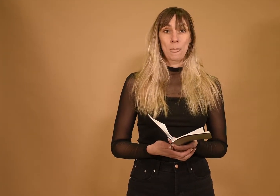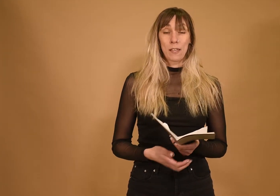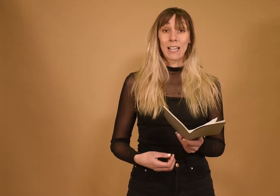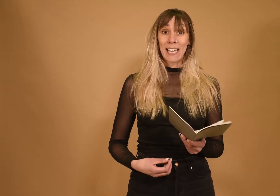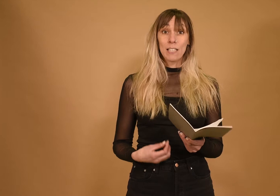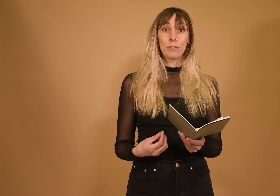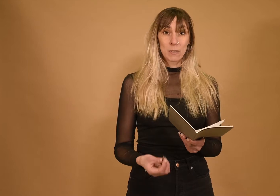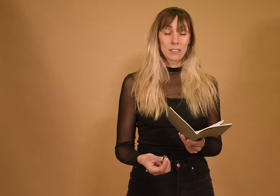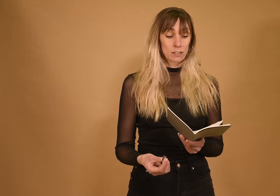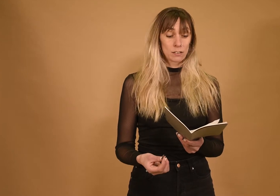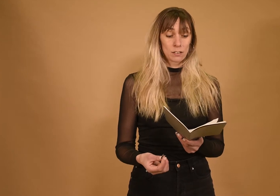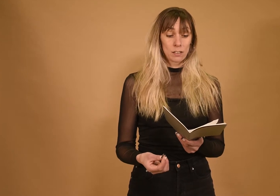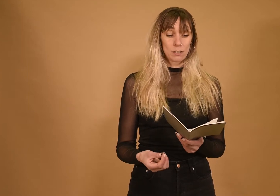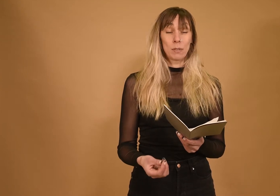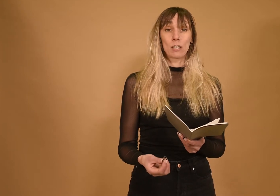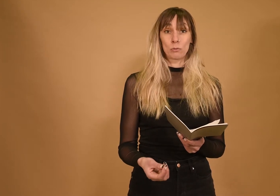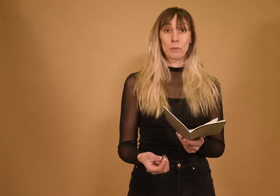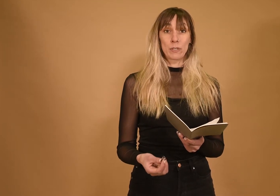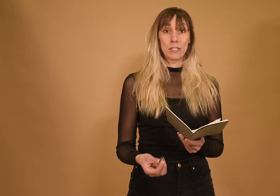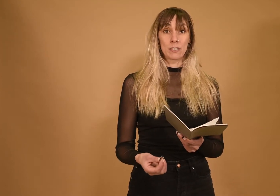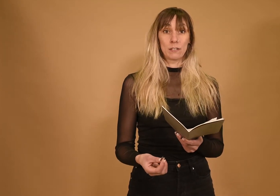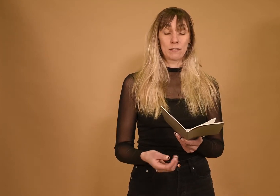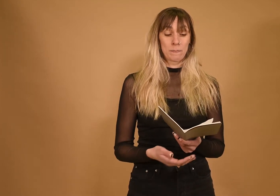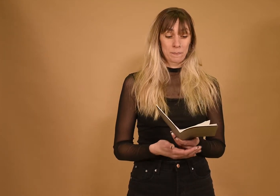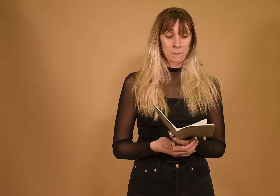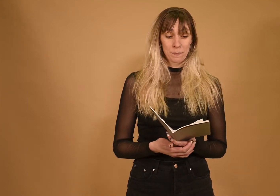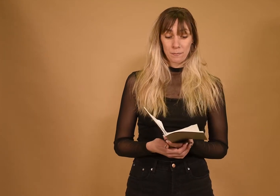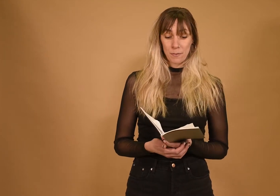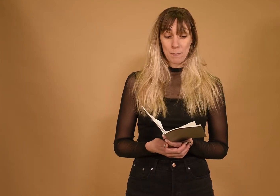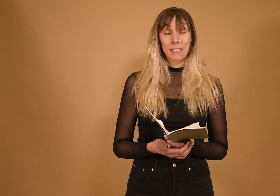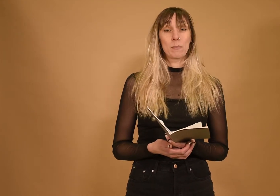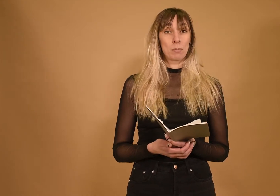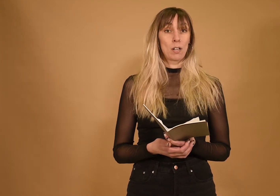We give people the power to decide, people with interests.